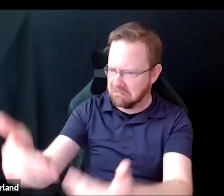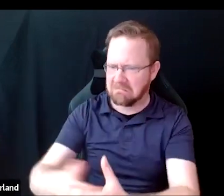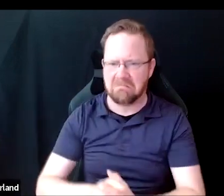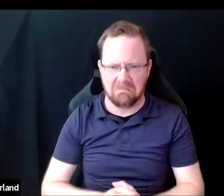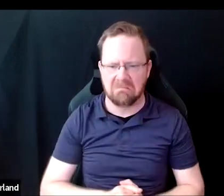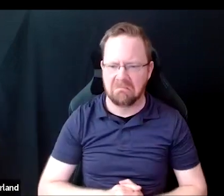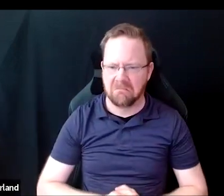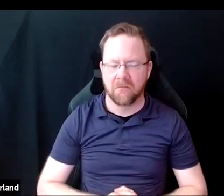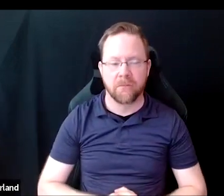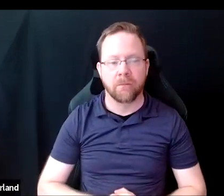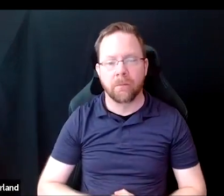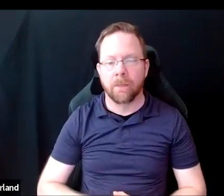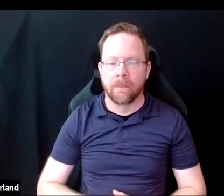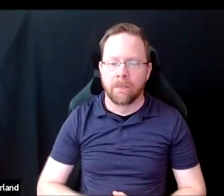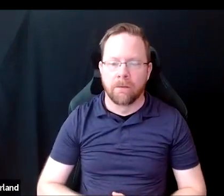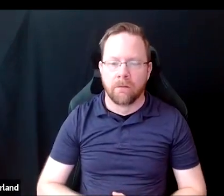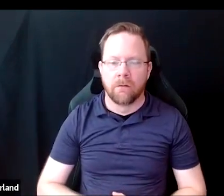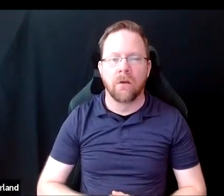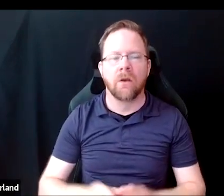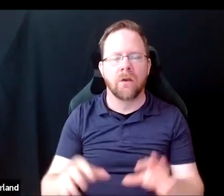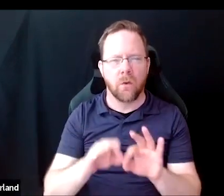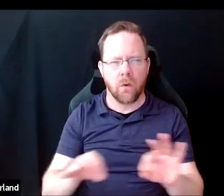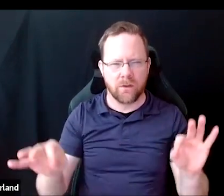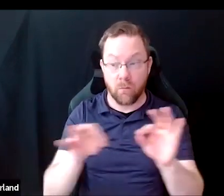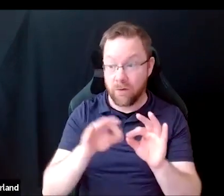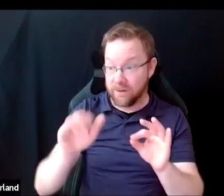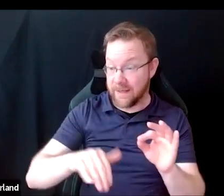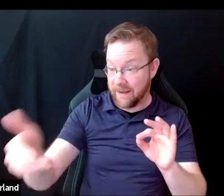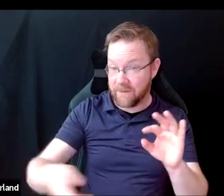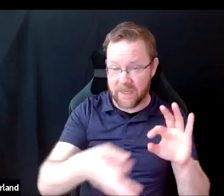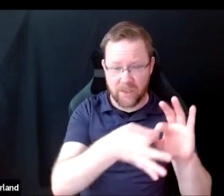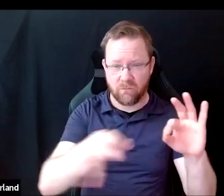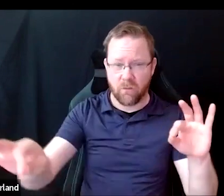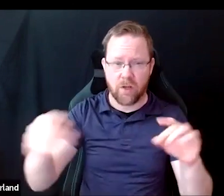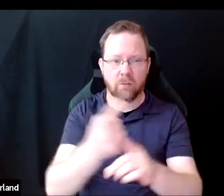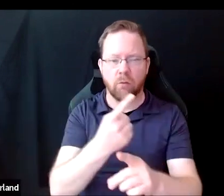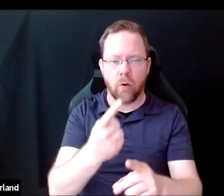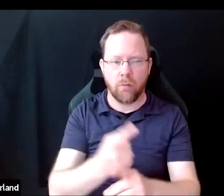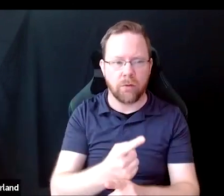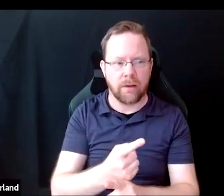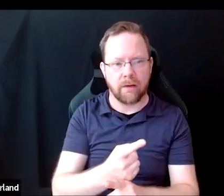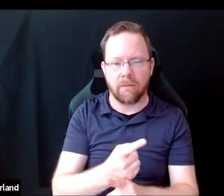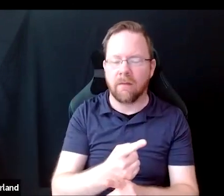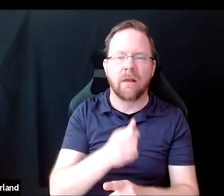It's important to phrase these invitations in a way that does not pathologize disability.